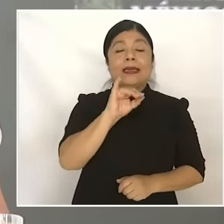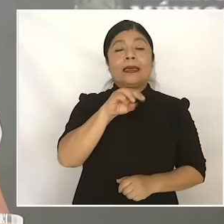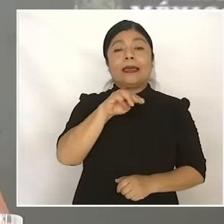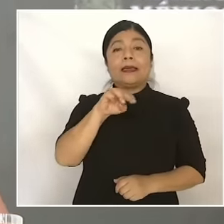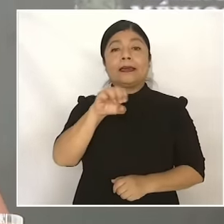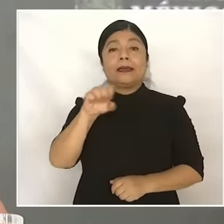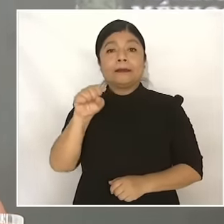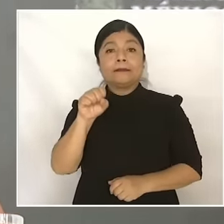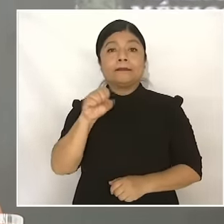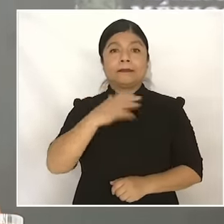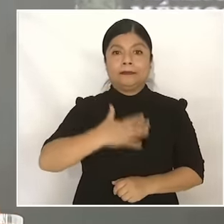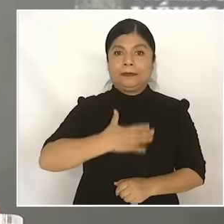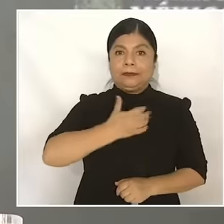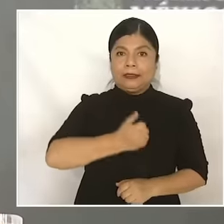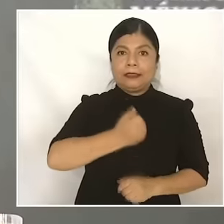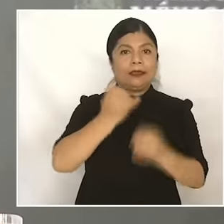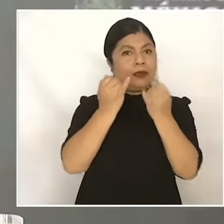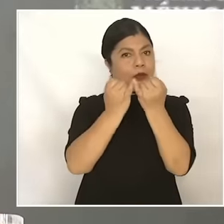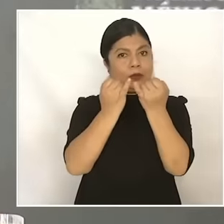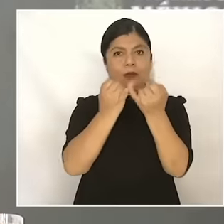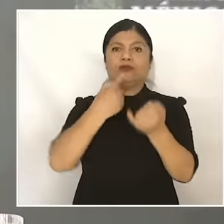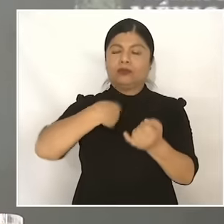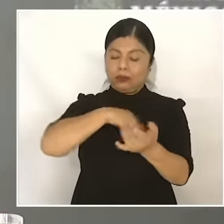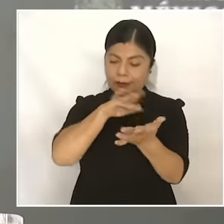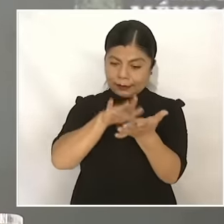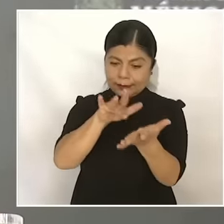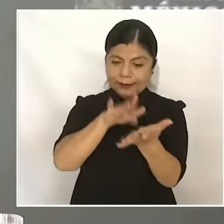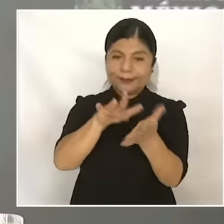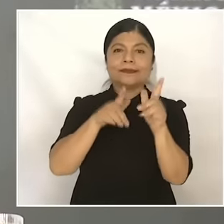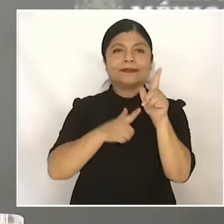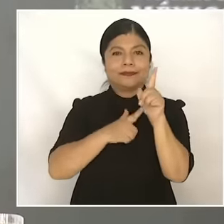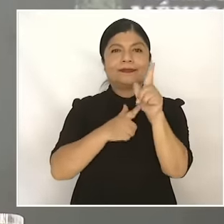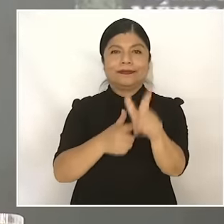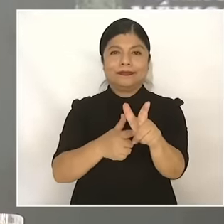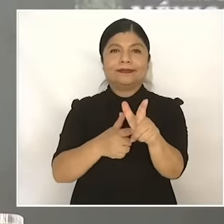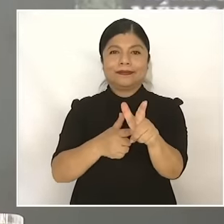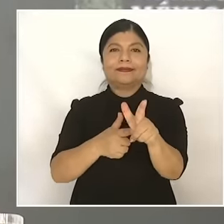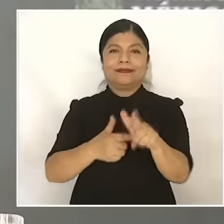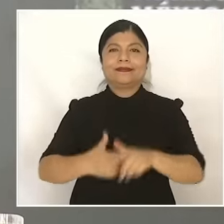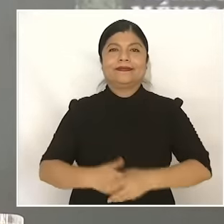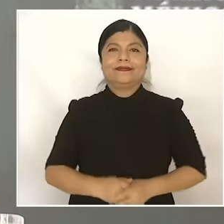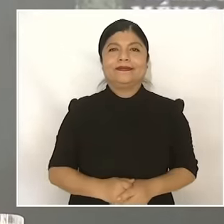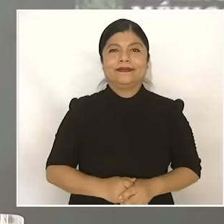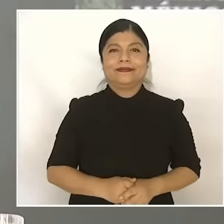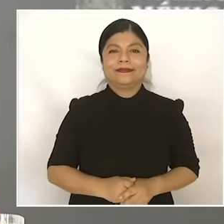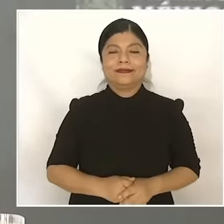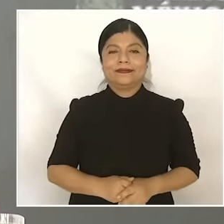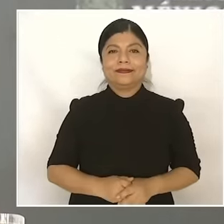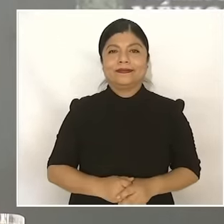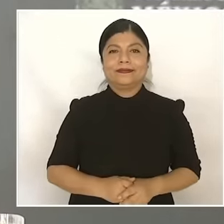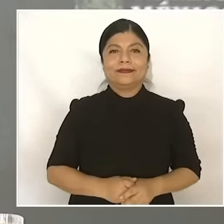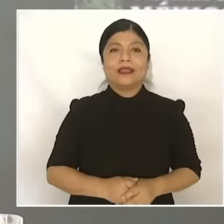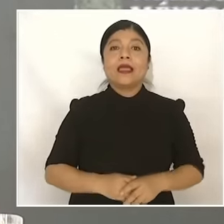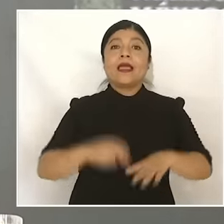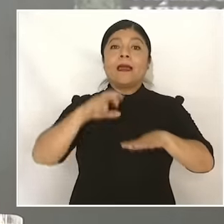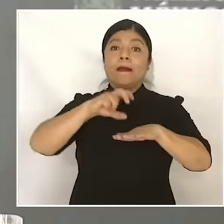great rights of the people of Mexico, and in addition, the construction of the Mayan train